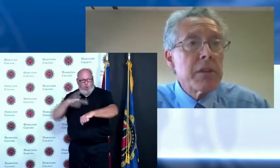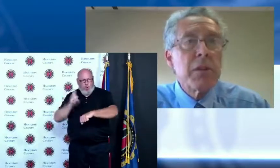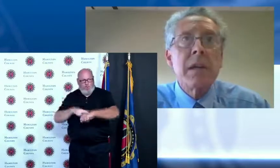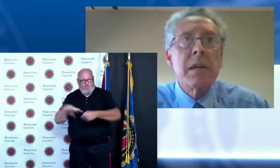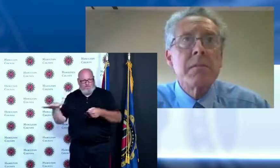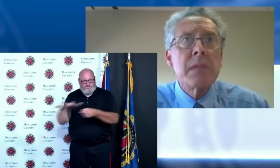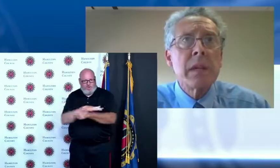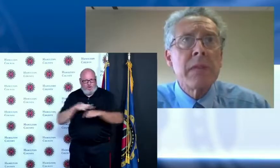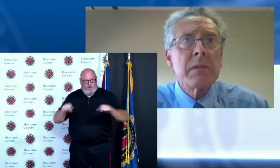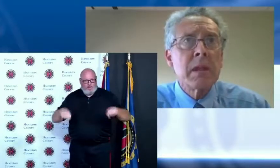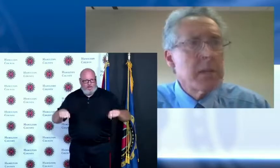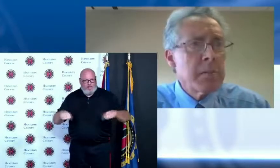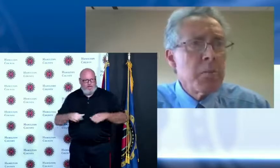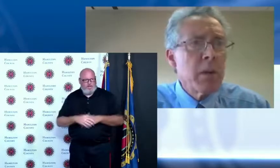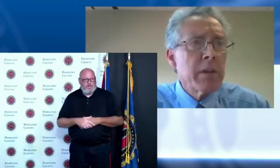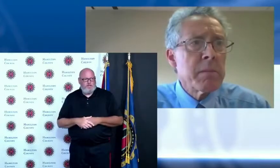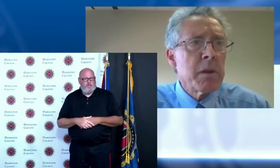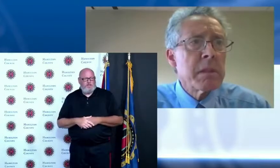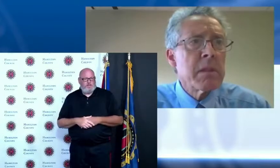thank you I'll I'll have a couple more here in a moment